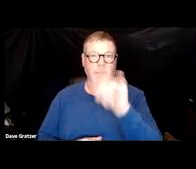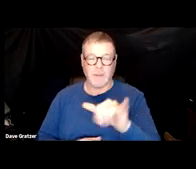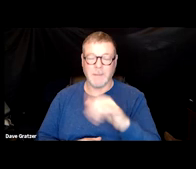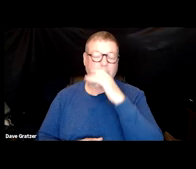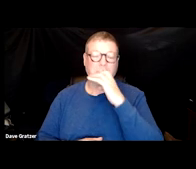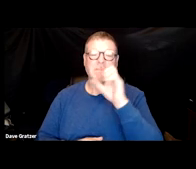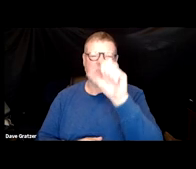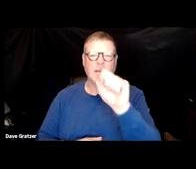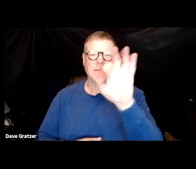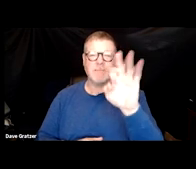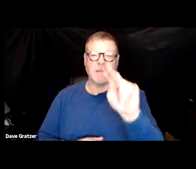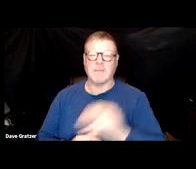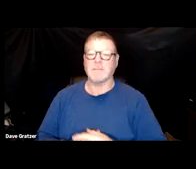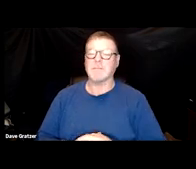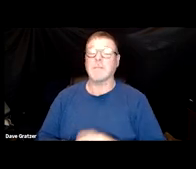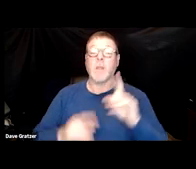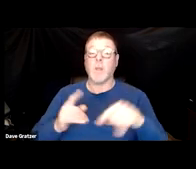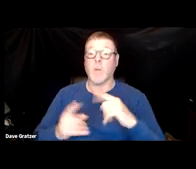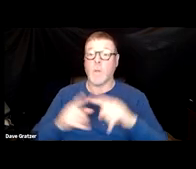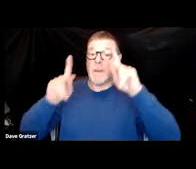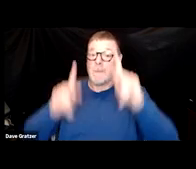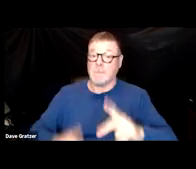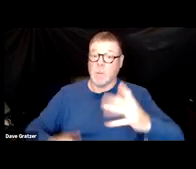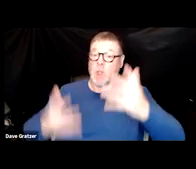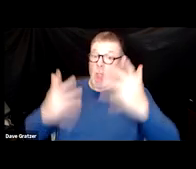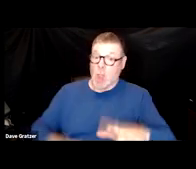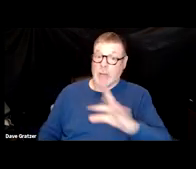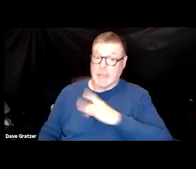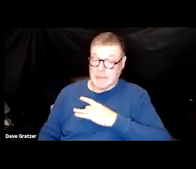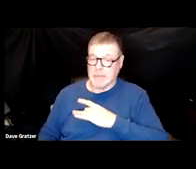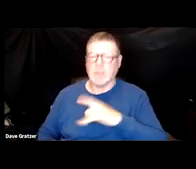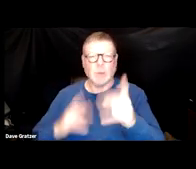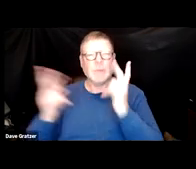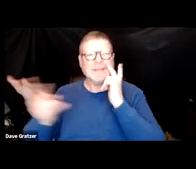to talk about it after a person that's had this because you see all of these things are there